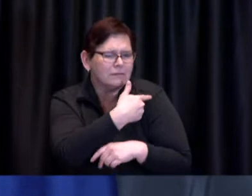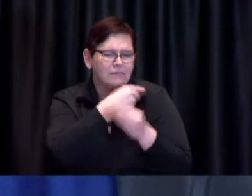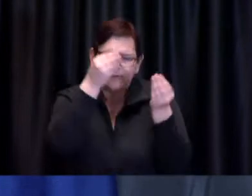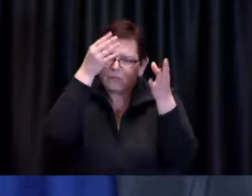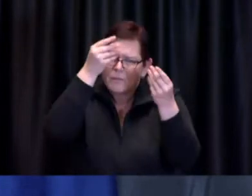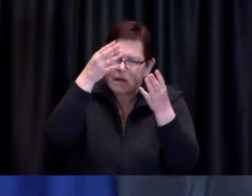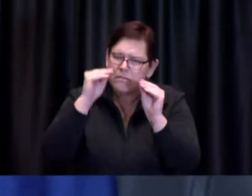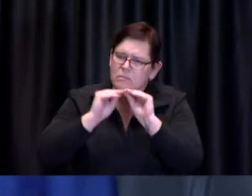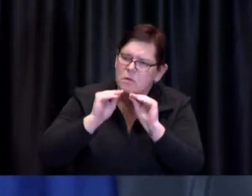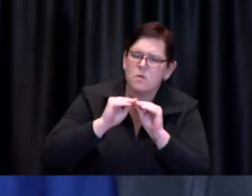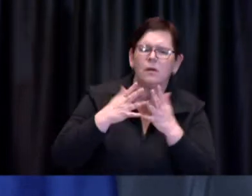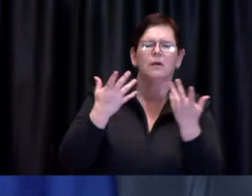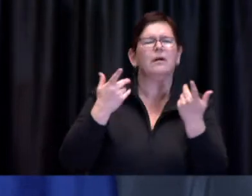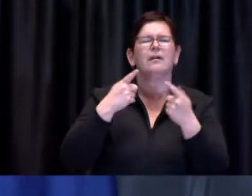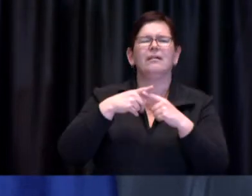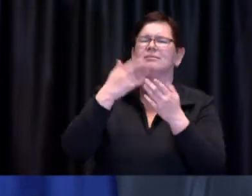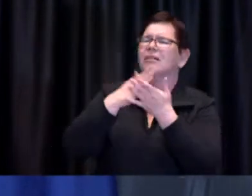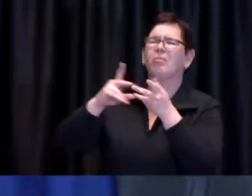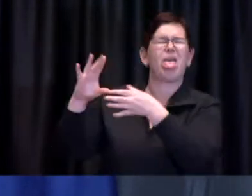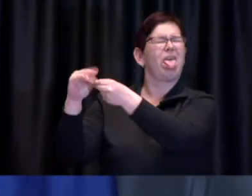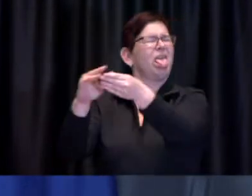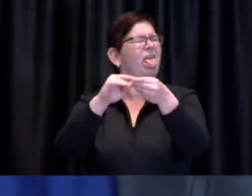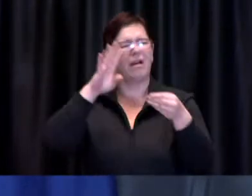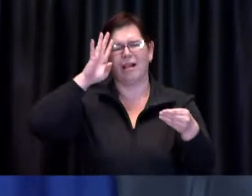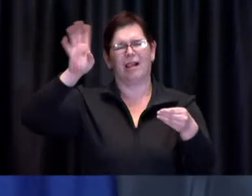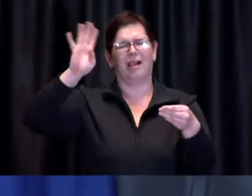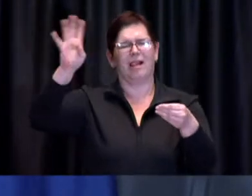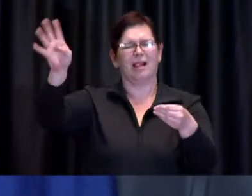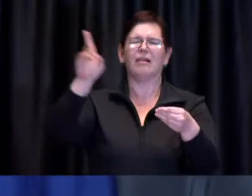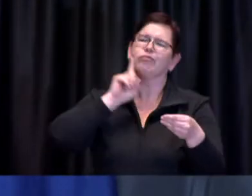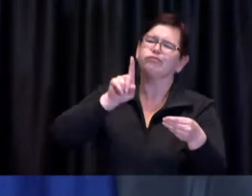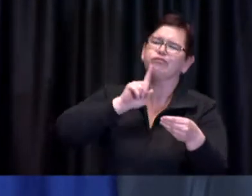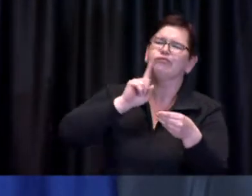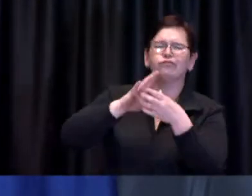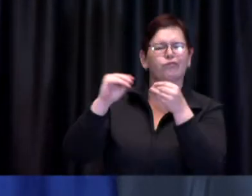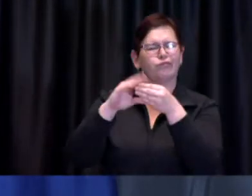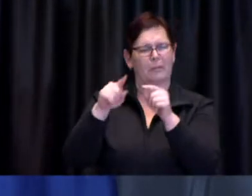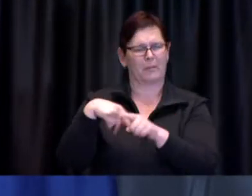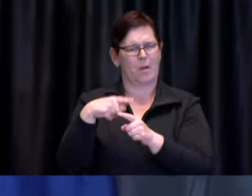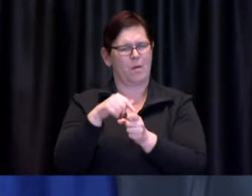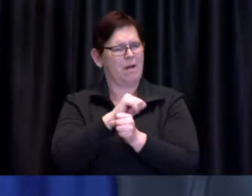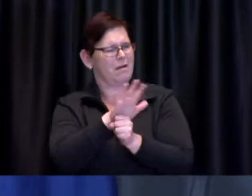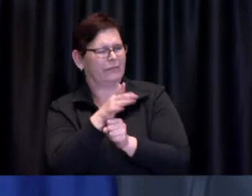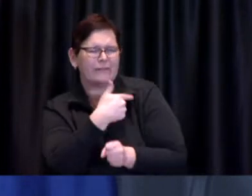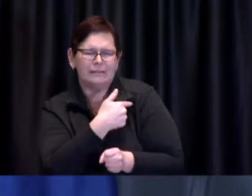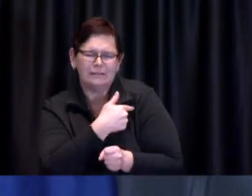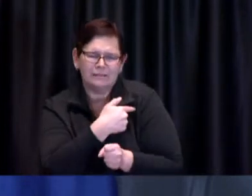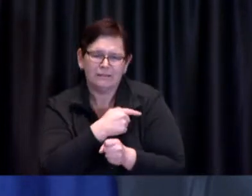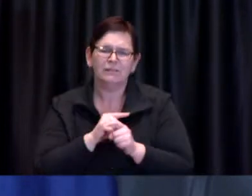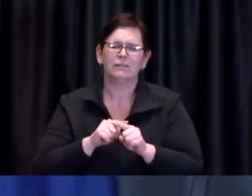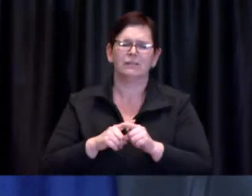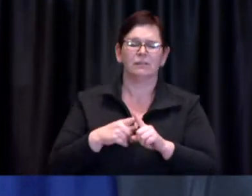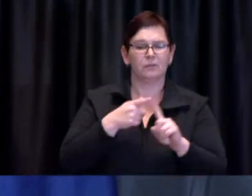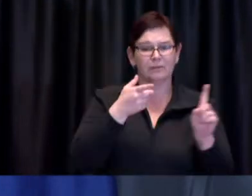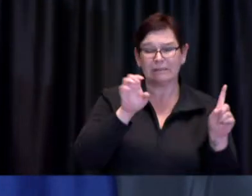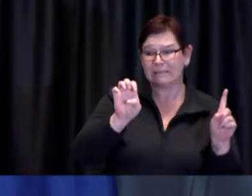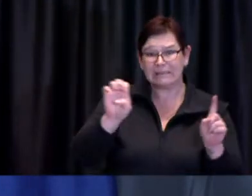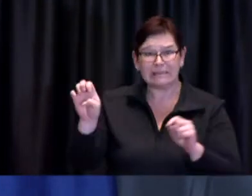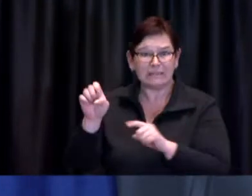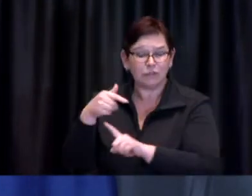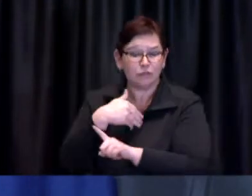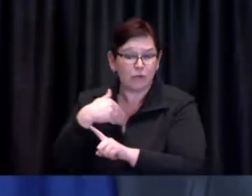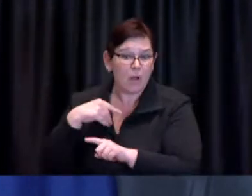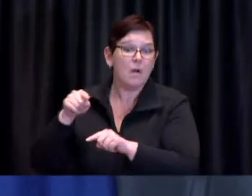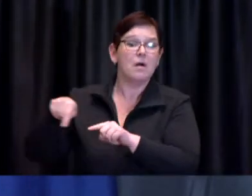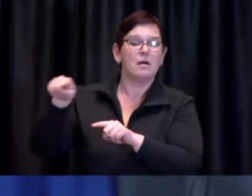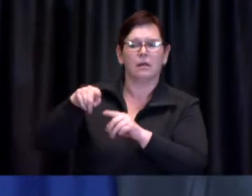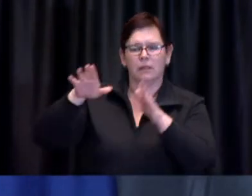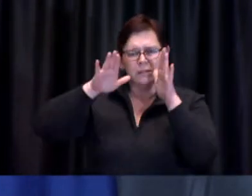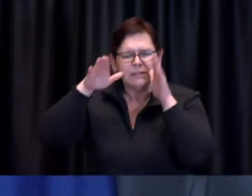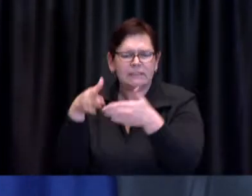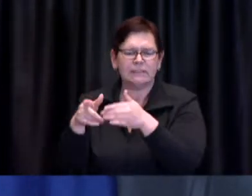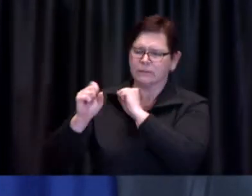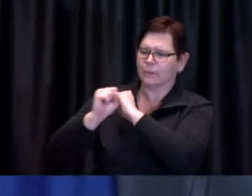The Sunshine Centre for seniors in the City's downtown east shares COVID-19 health promotion messages to seniors through their virtual programs.